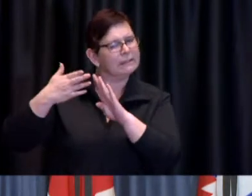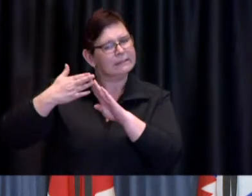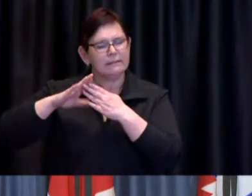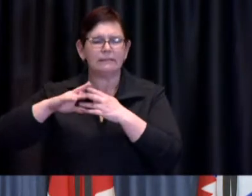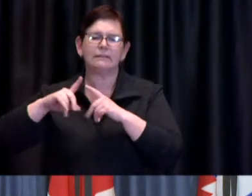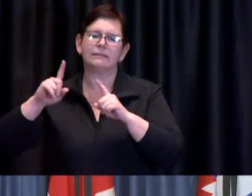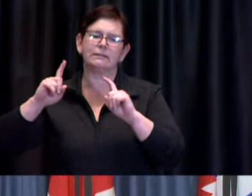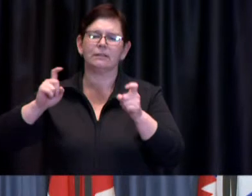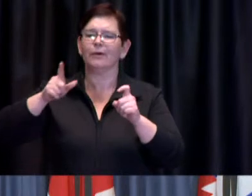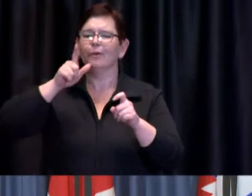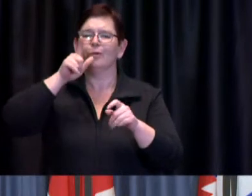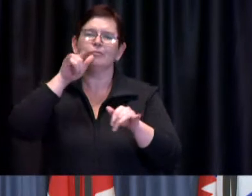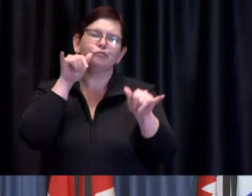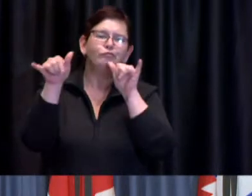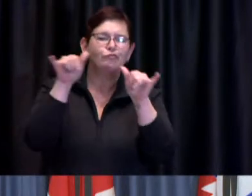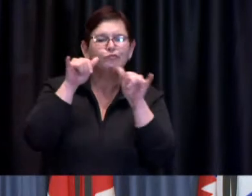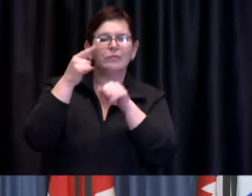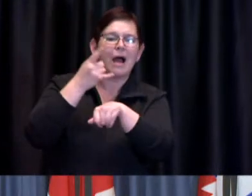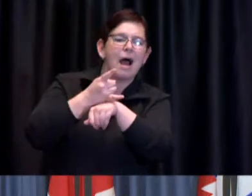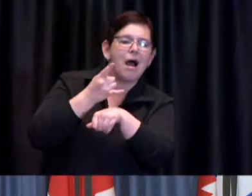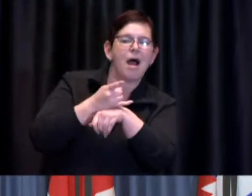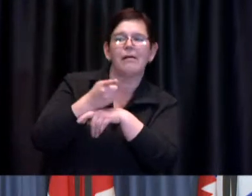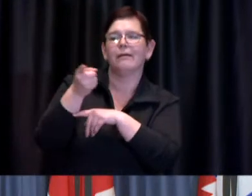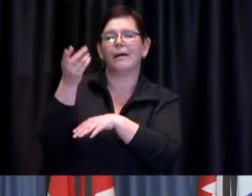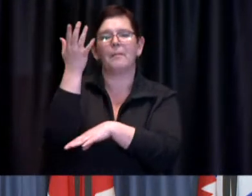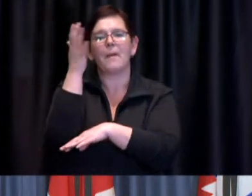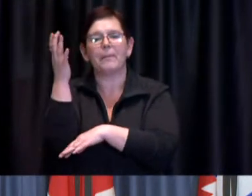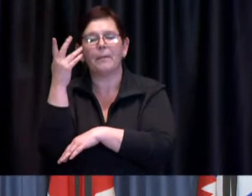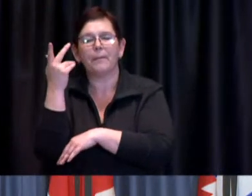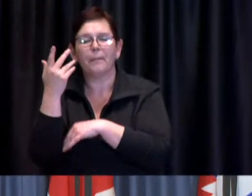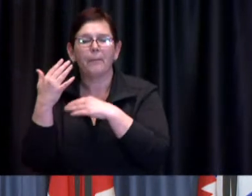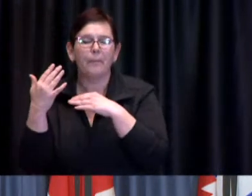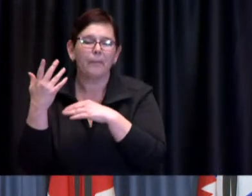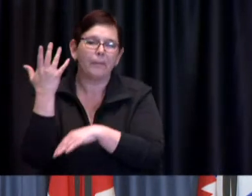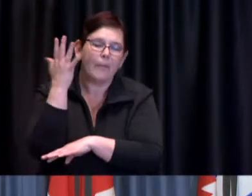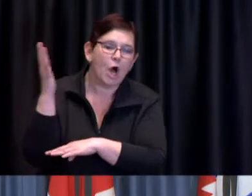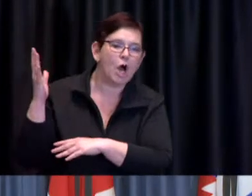in public parks and beaches uh citing that with the weather warming up and that's going into our